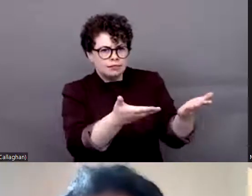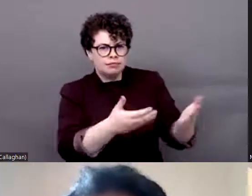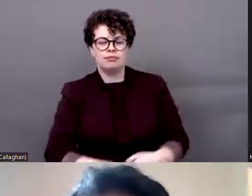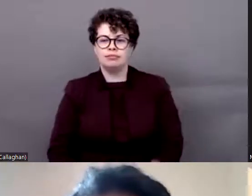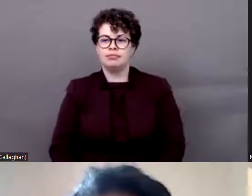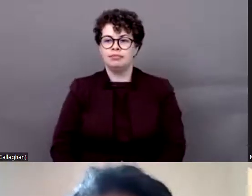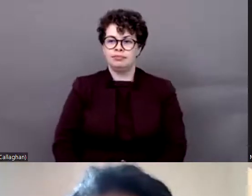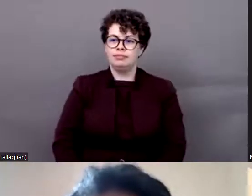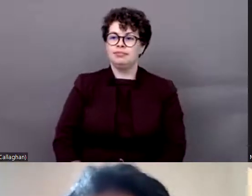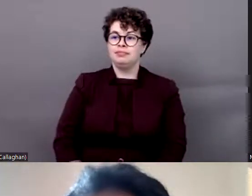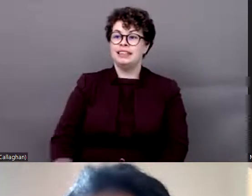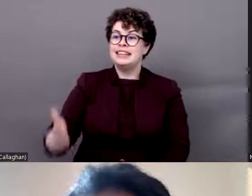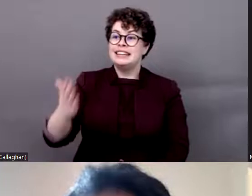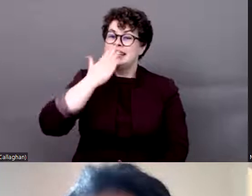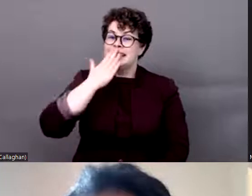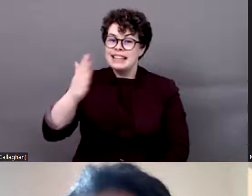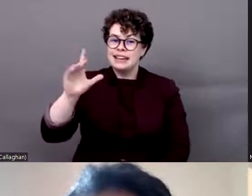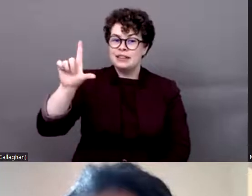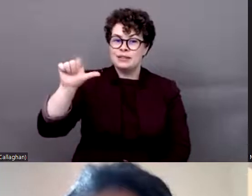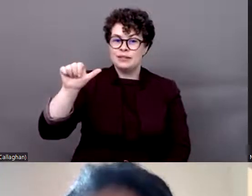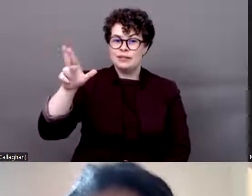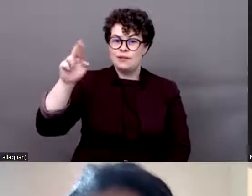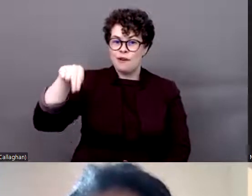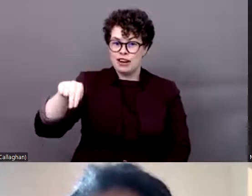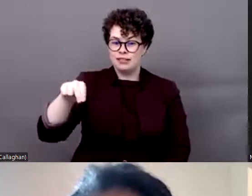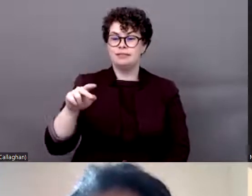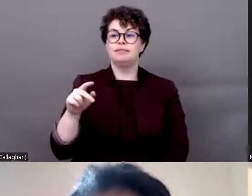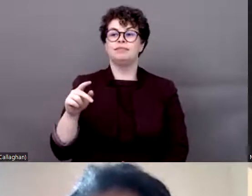so much, Lauren. Let us start with our wonderful speakers that we